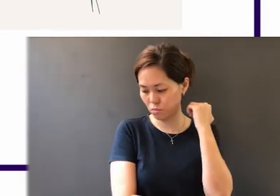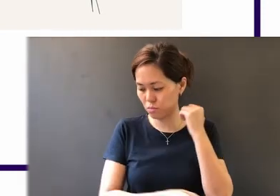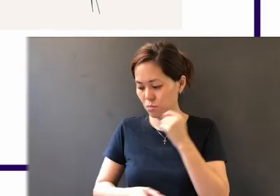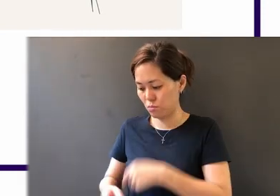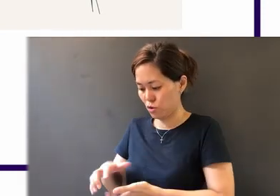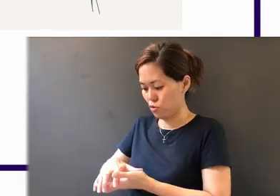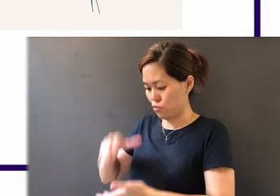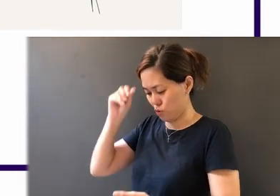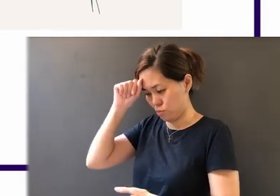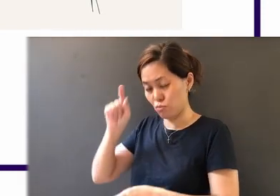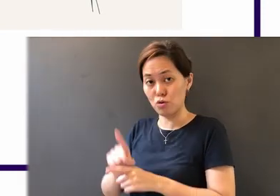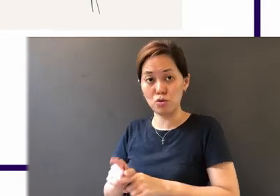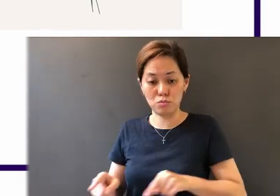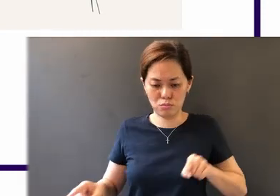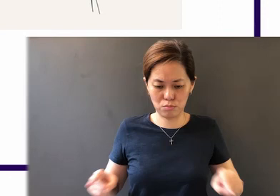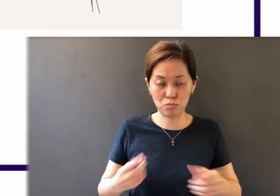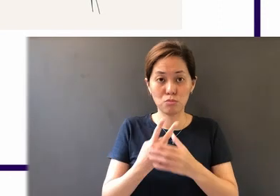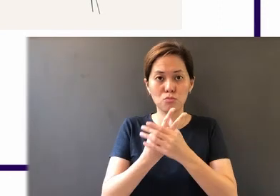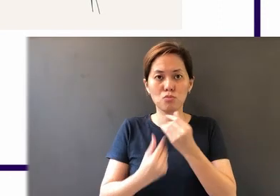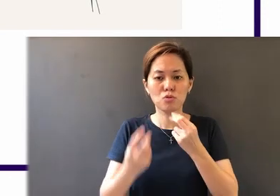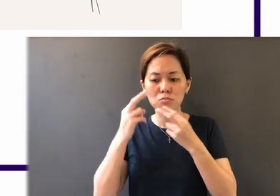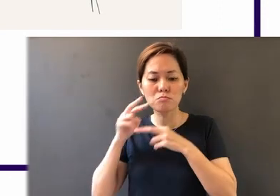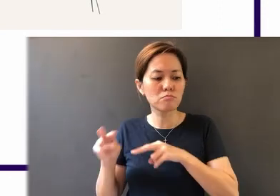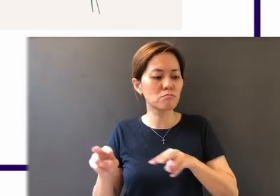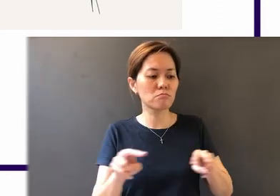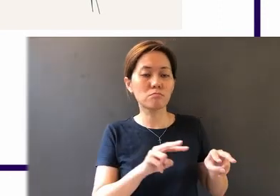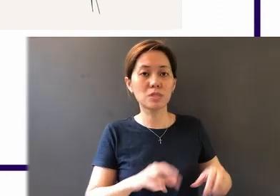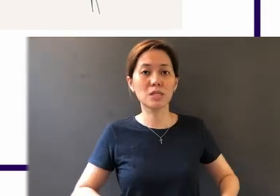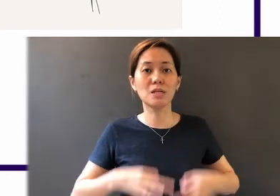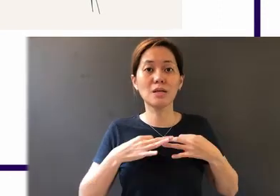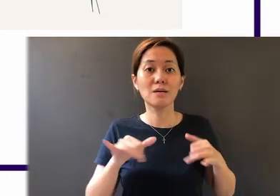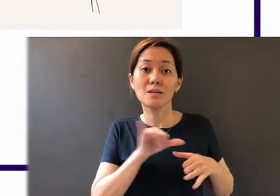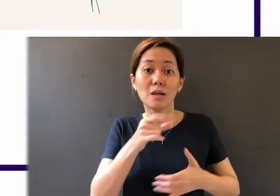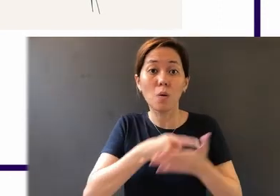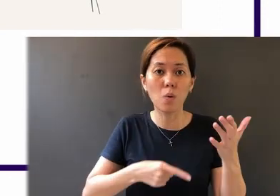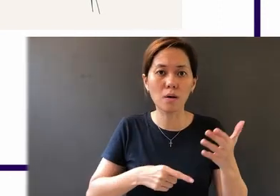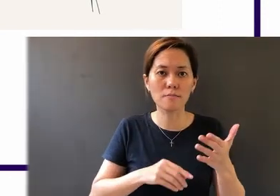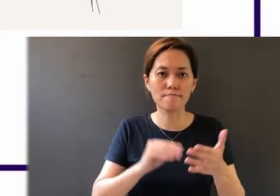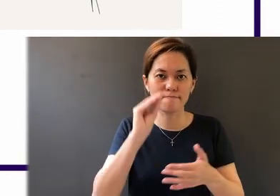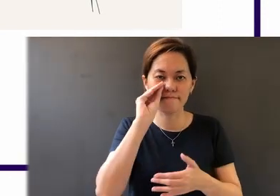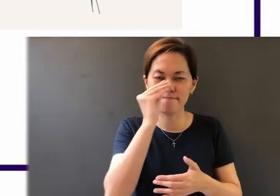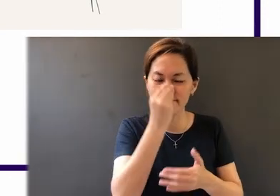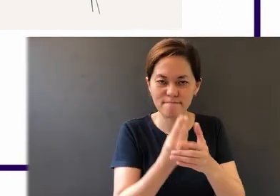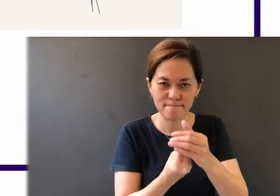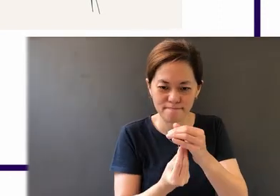both can see life like a flower on the grass - that each one of them will